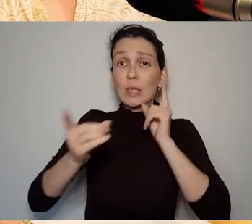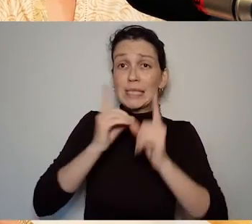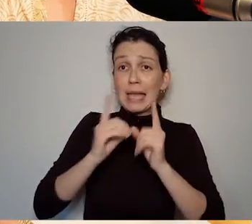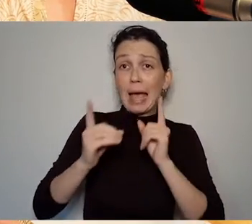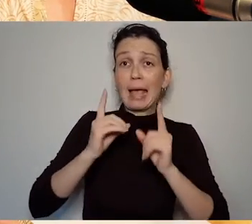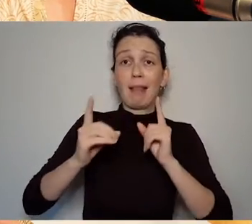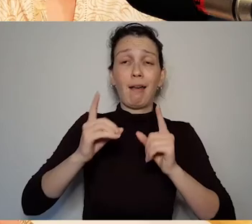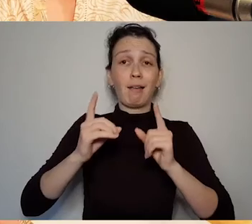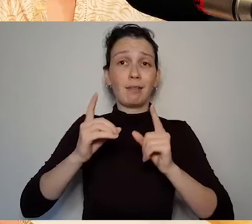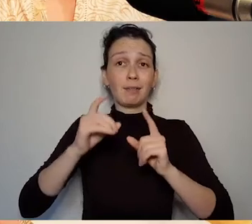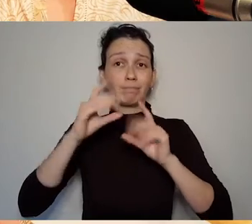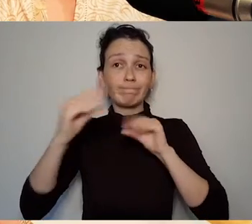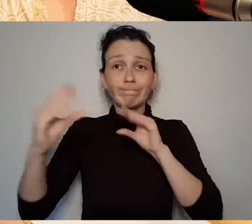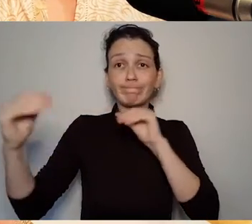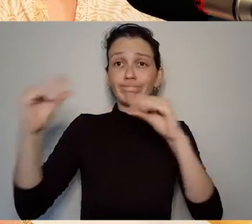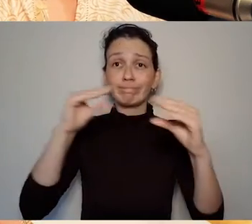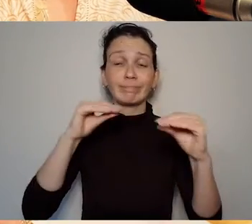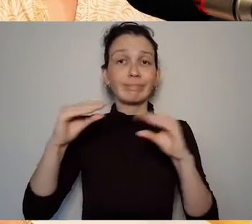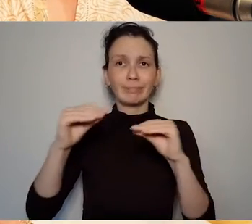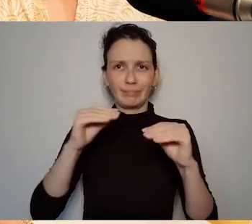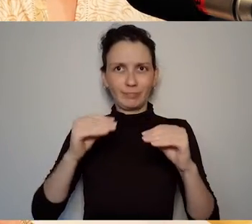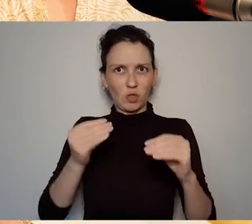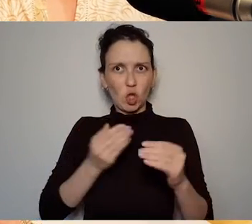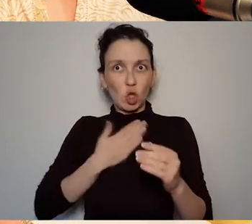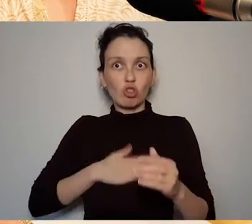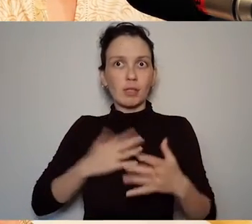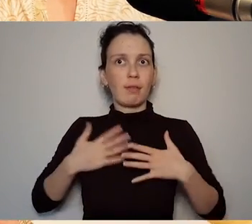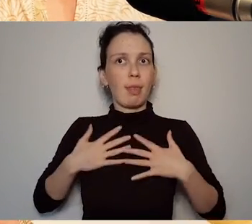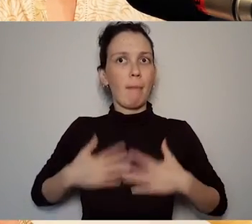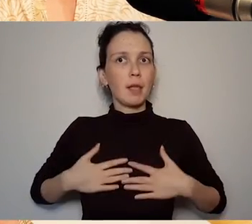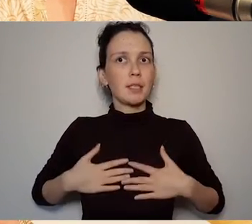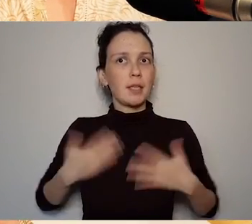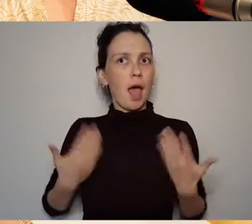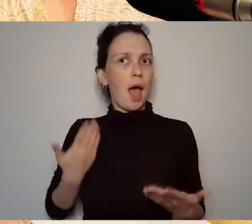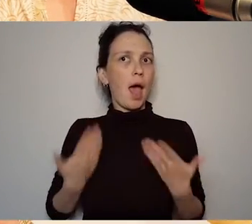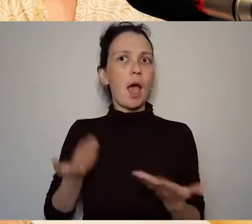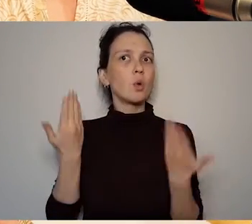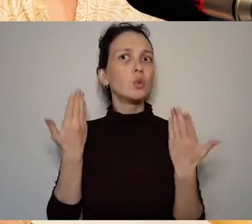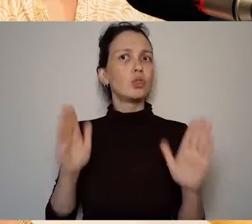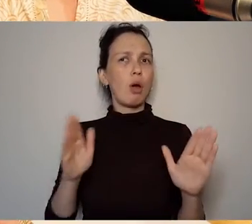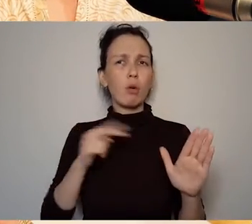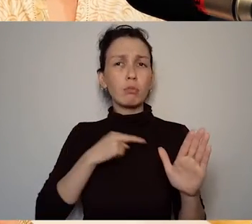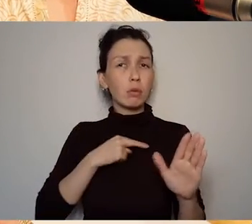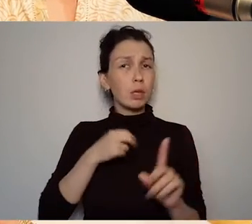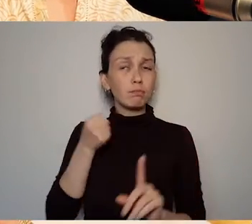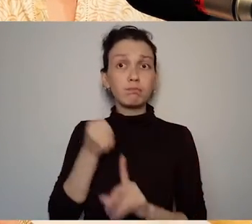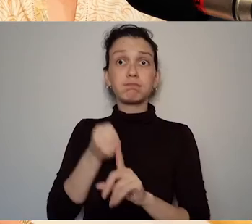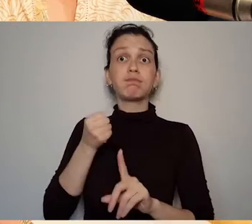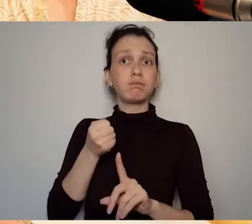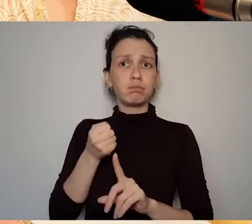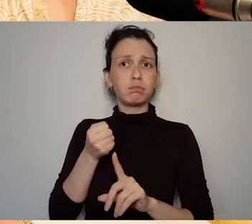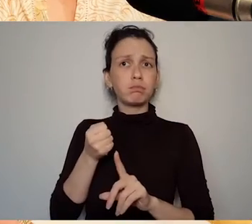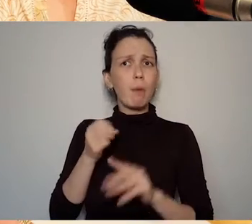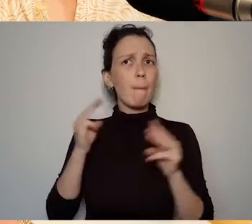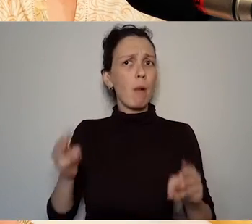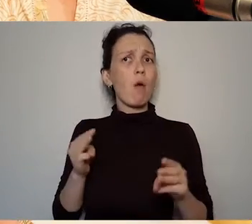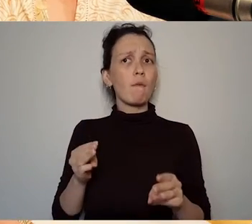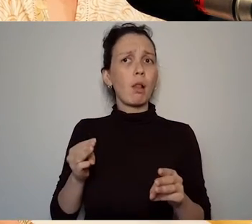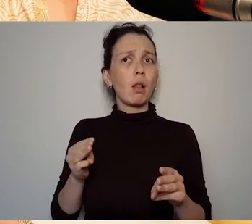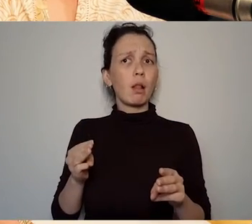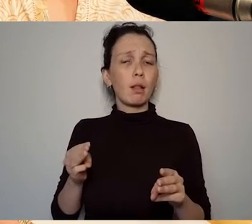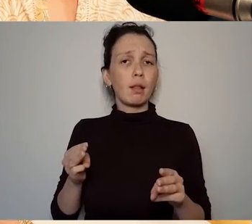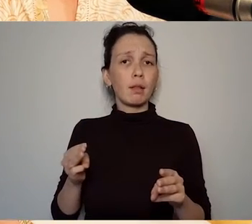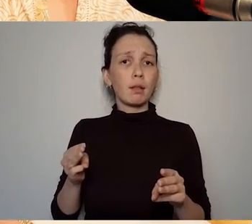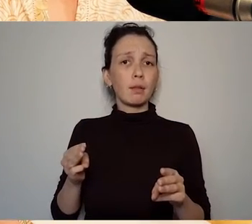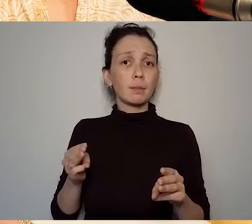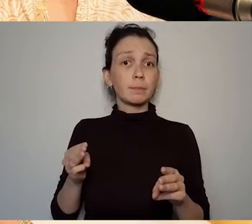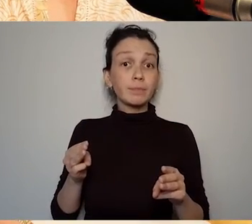resonant and powerful. And yes as as performers - hearing or Deaf -